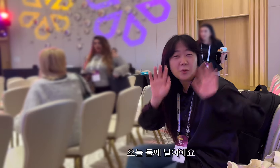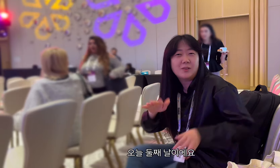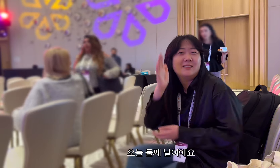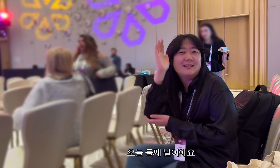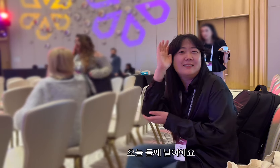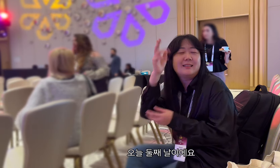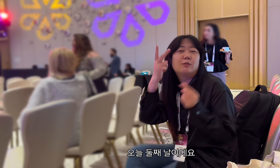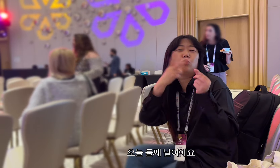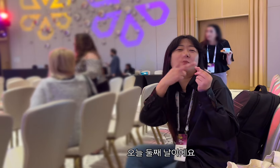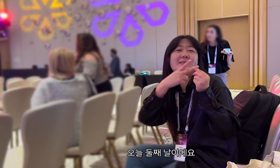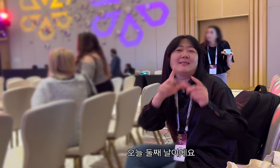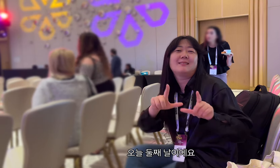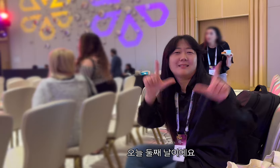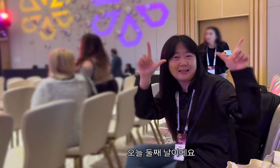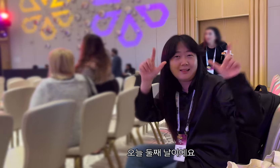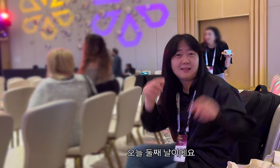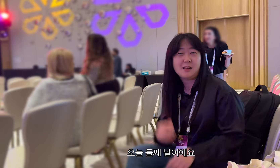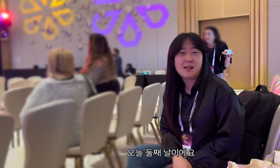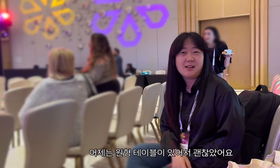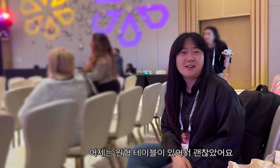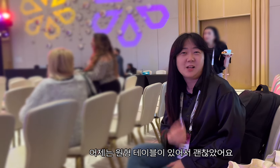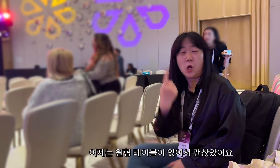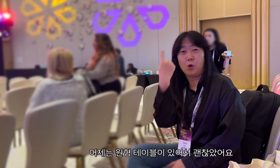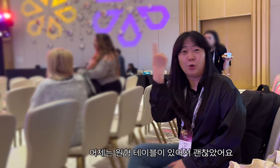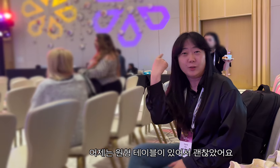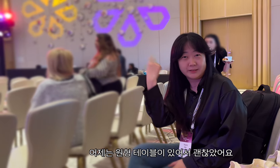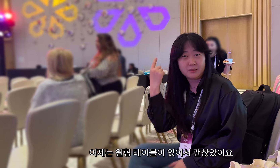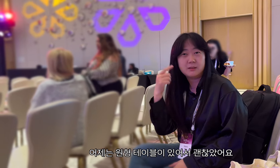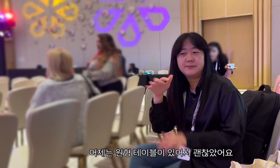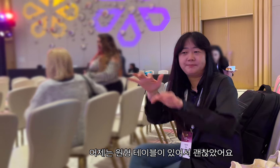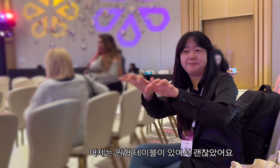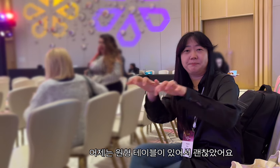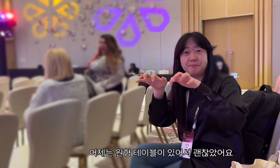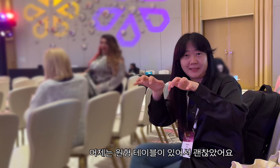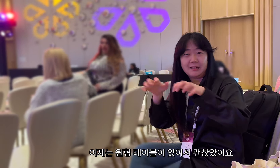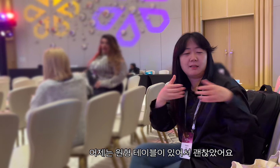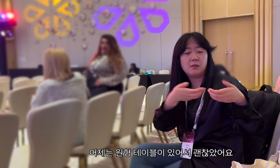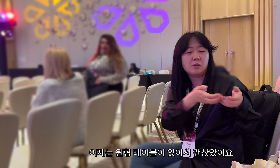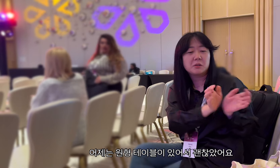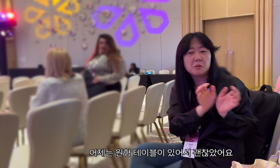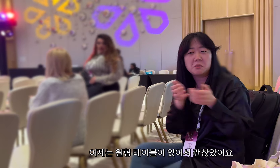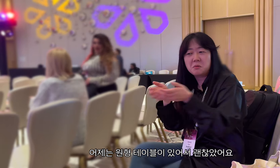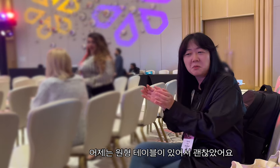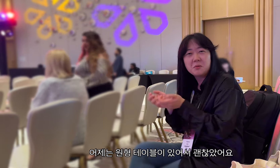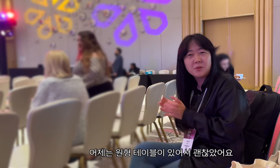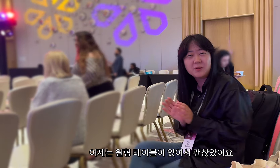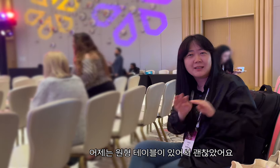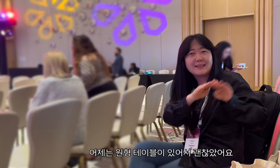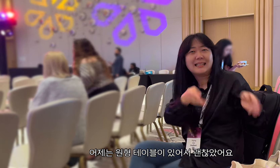Today is the second day. Yesterday, it was okay because there was a round table.